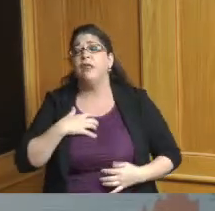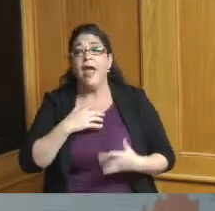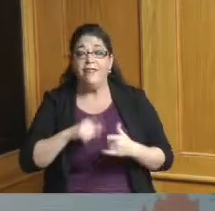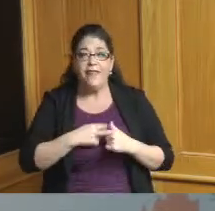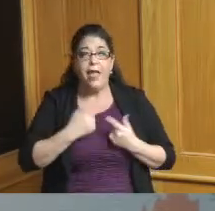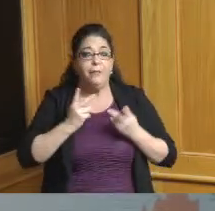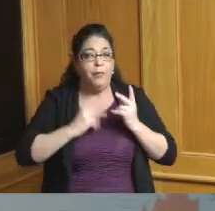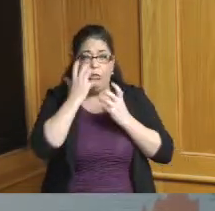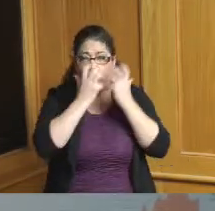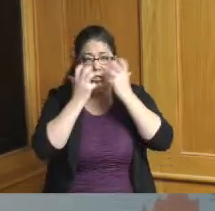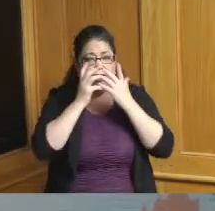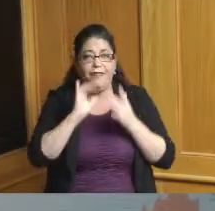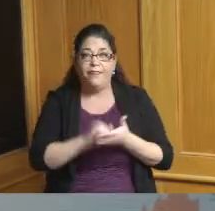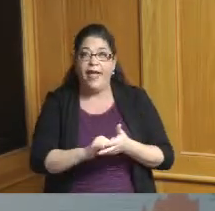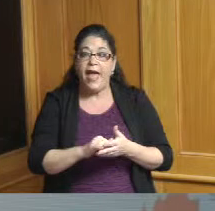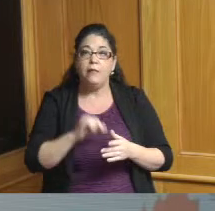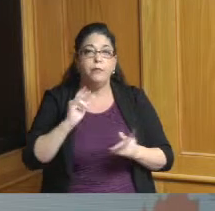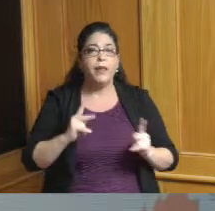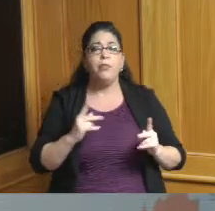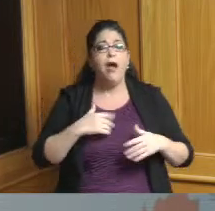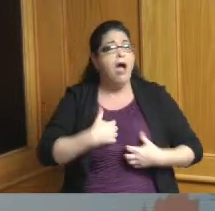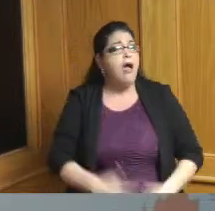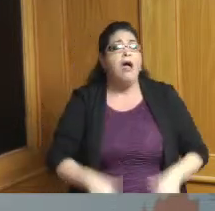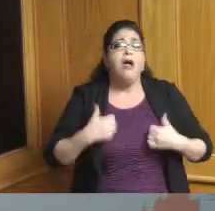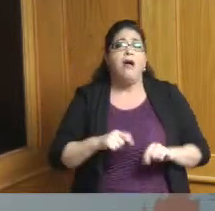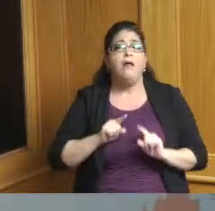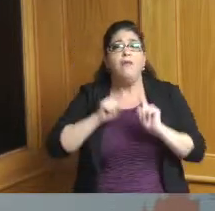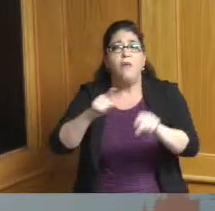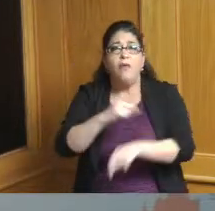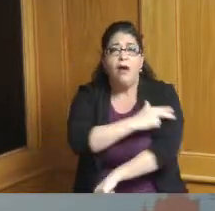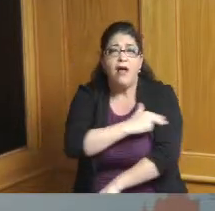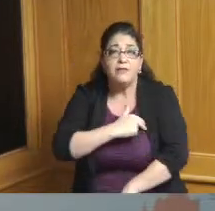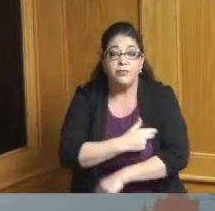don't want to get tested but hospitalizations is a pretty true number to what's happening